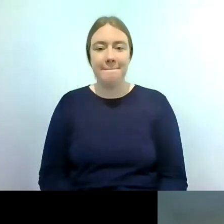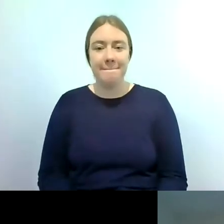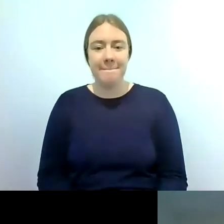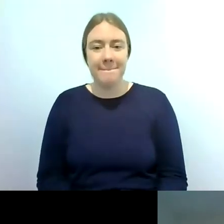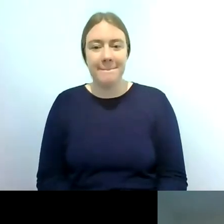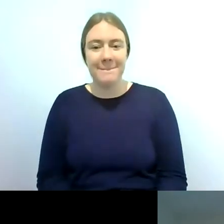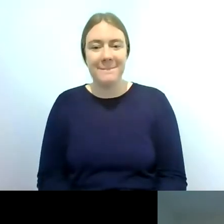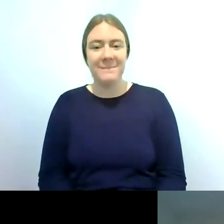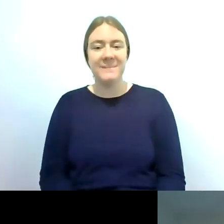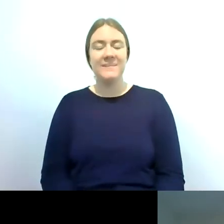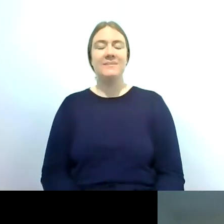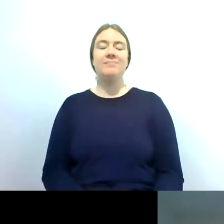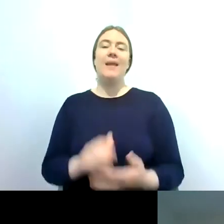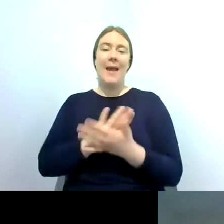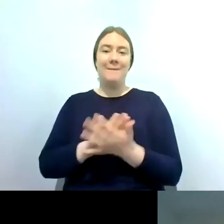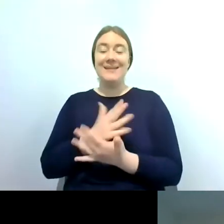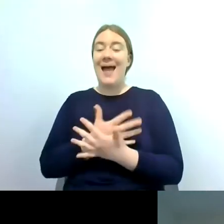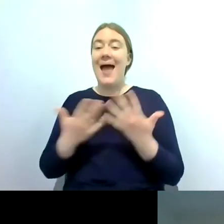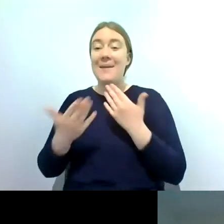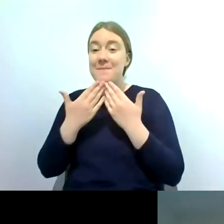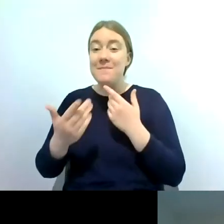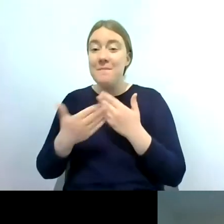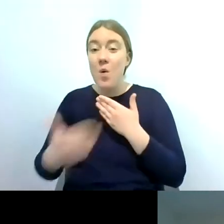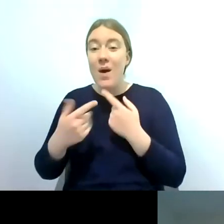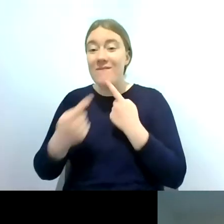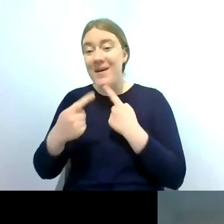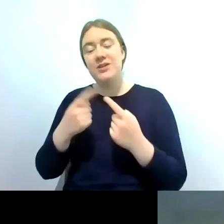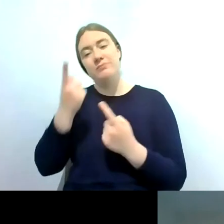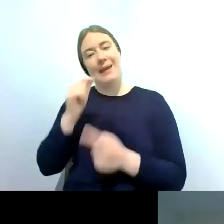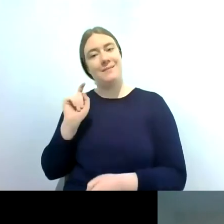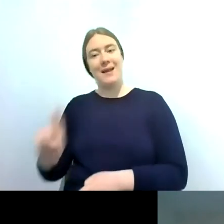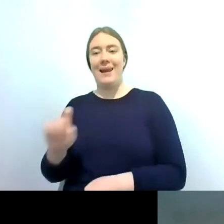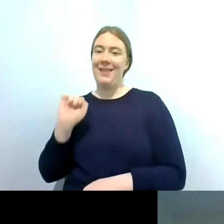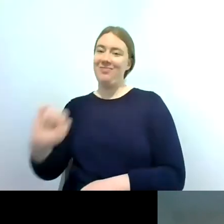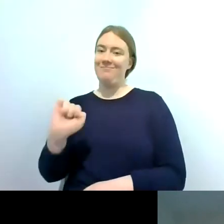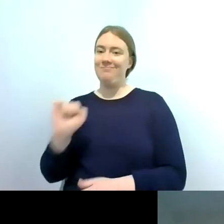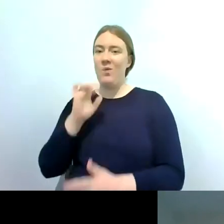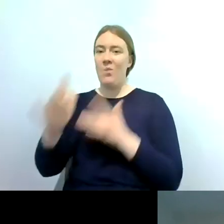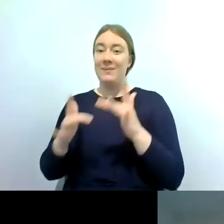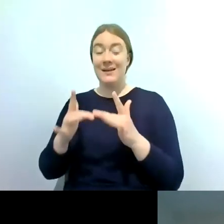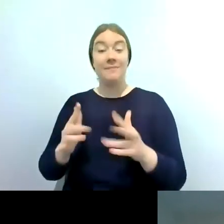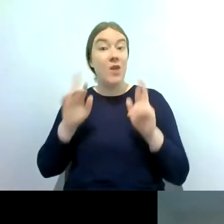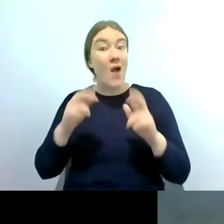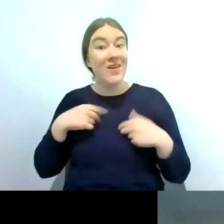on there and find out any more information um and hopefully we might see some of you